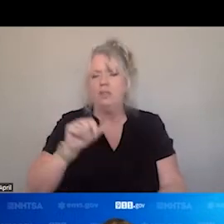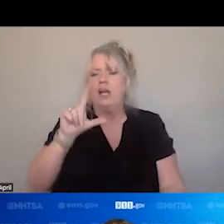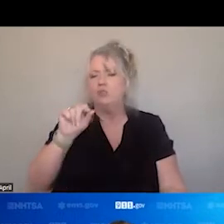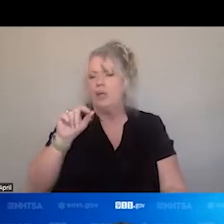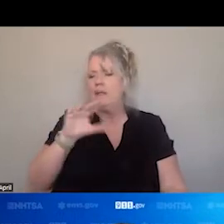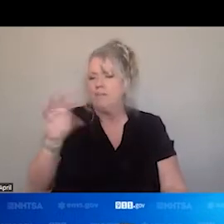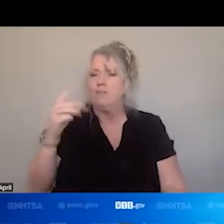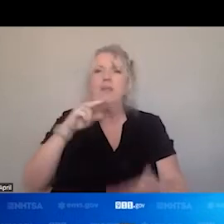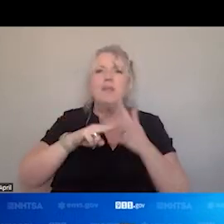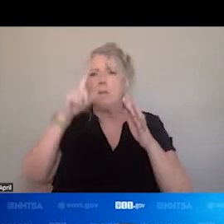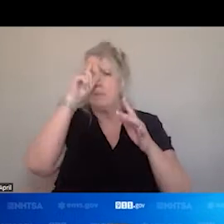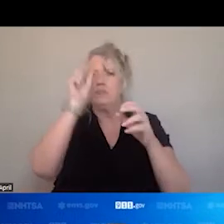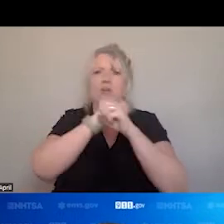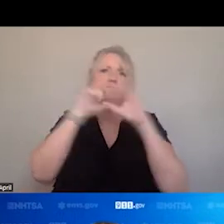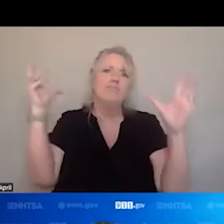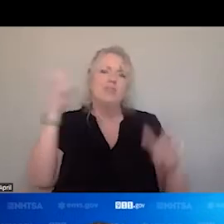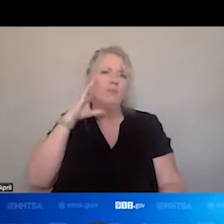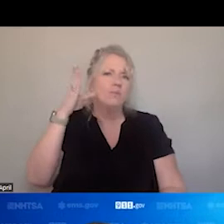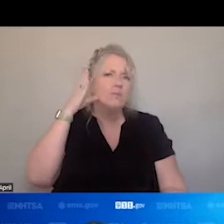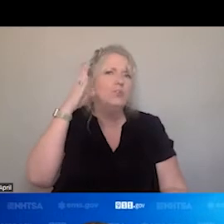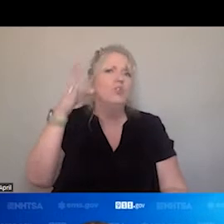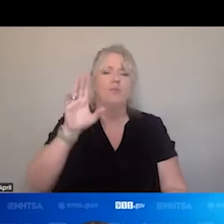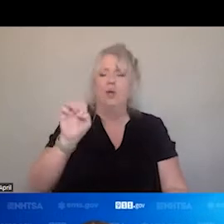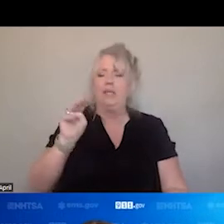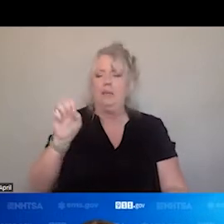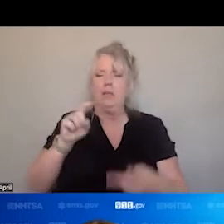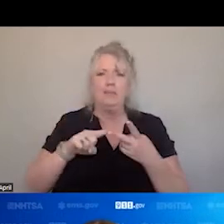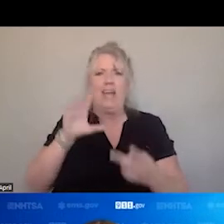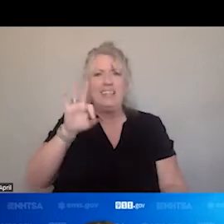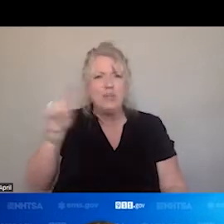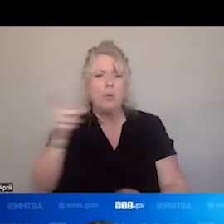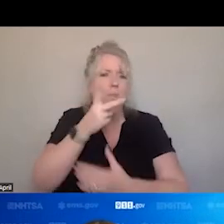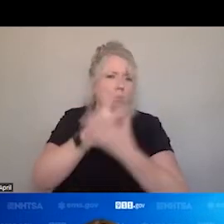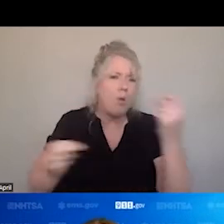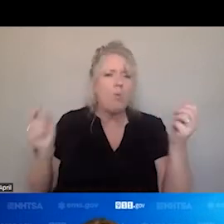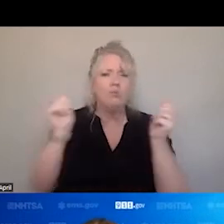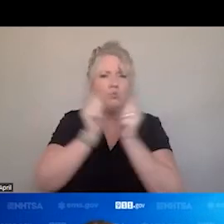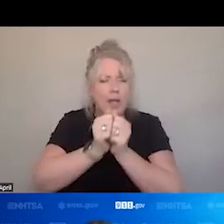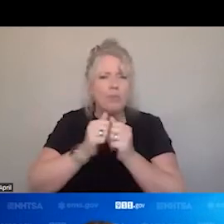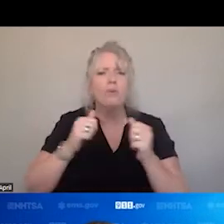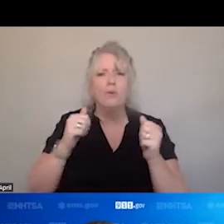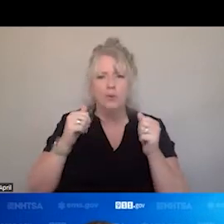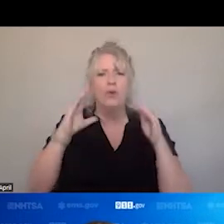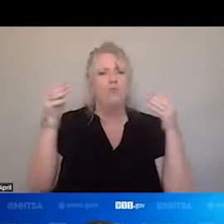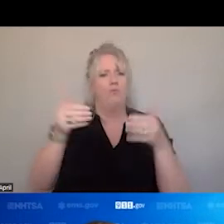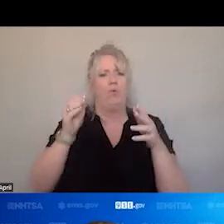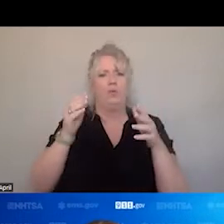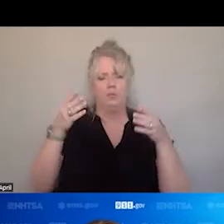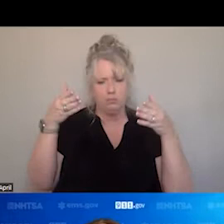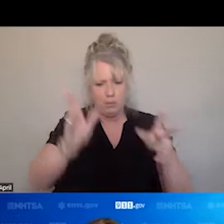FUTURE FOR EMS, 911, REALLY COMING TOGETHER AND FOCUSING ON PEOPLE CENTERED CARE, MAKING SURE